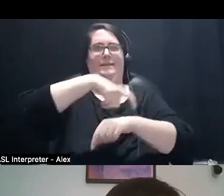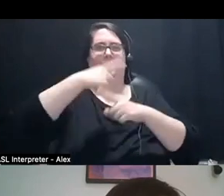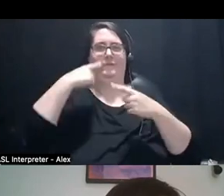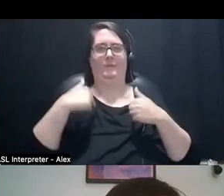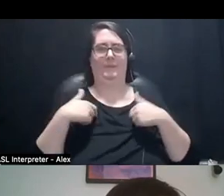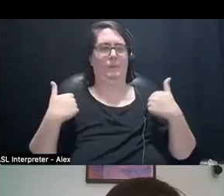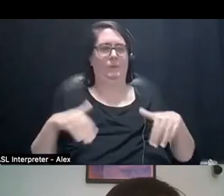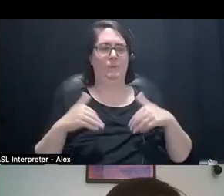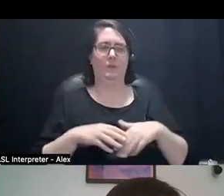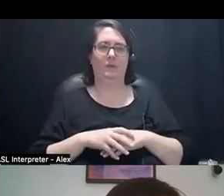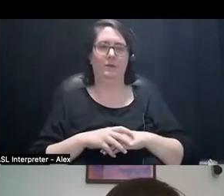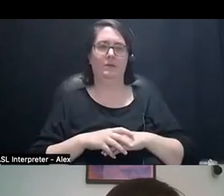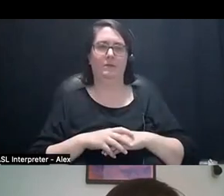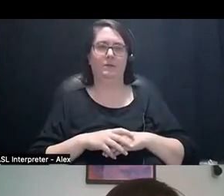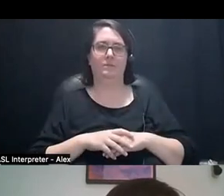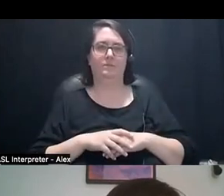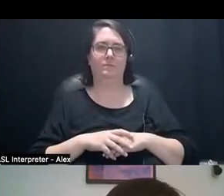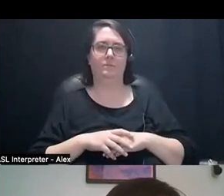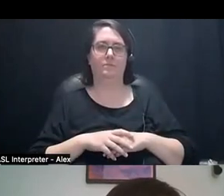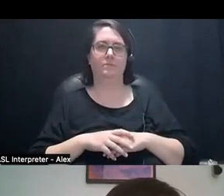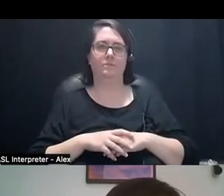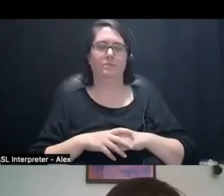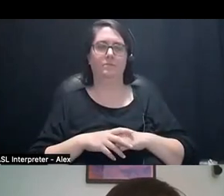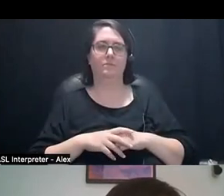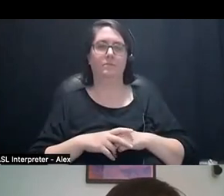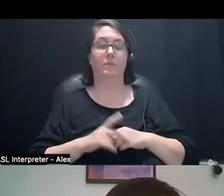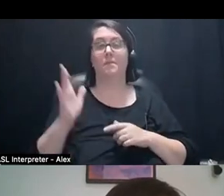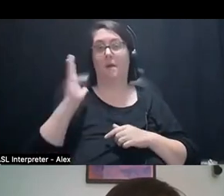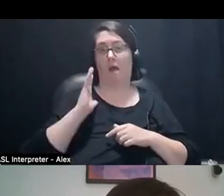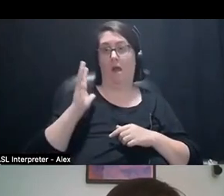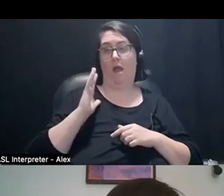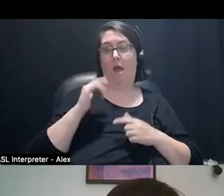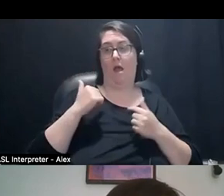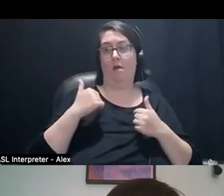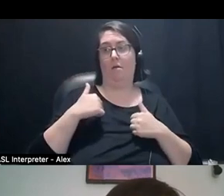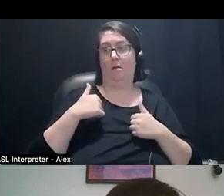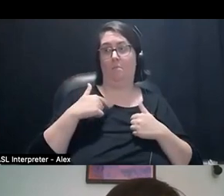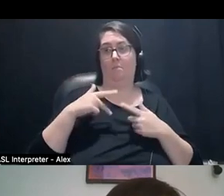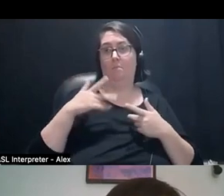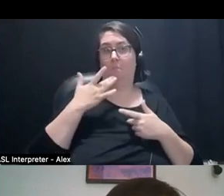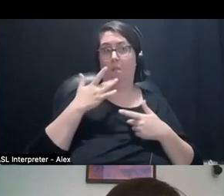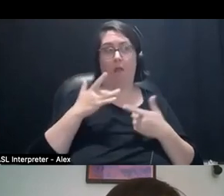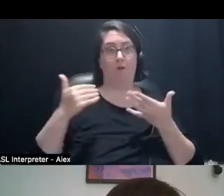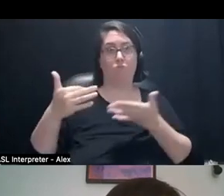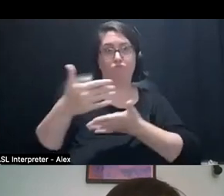I think that in the past when I have had the privilege of curating shows like this